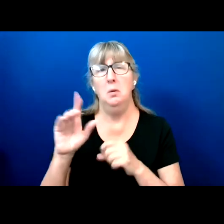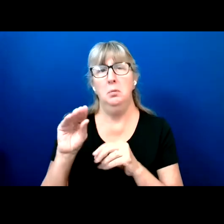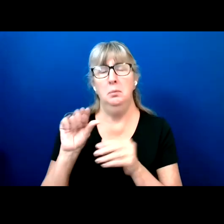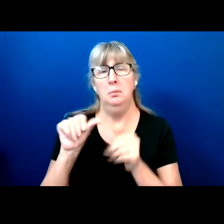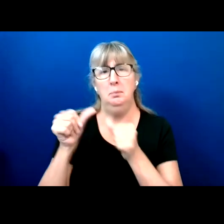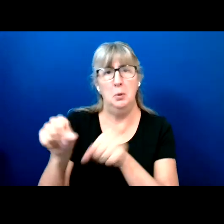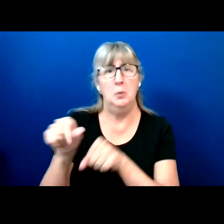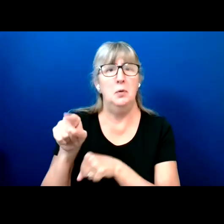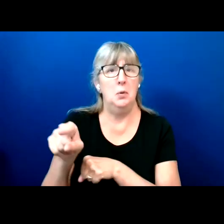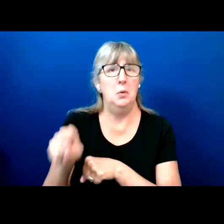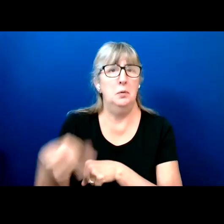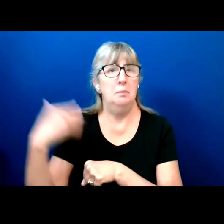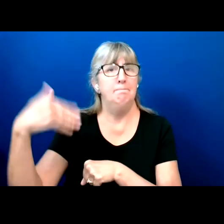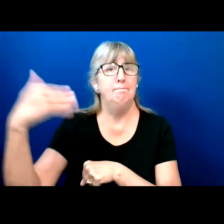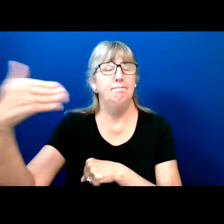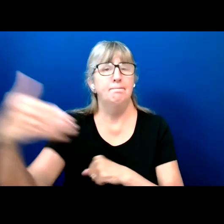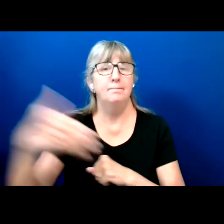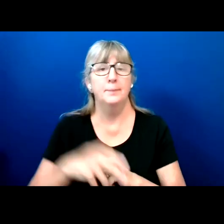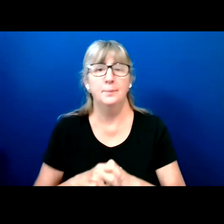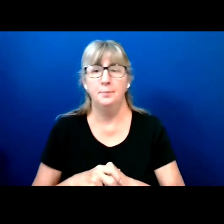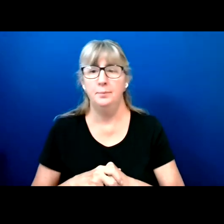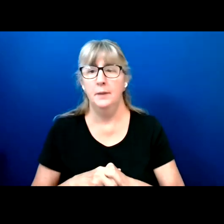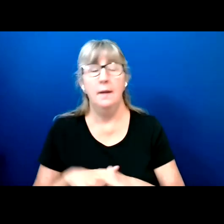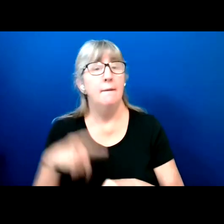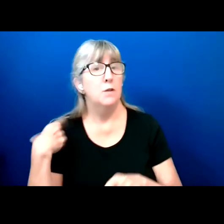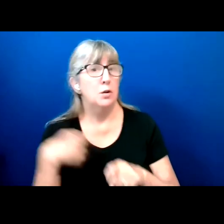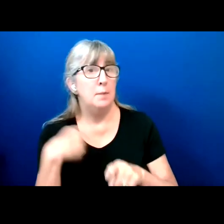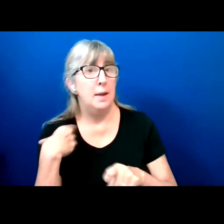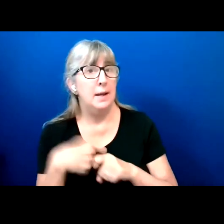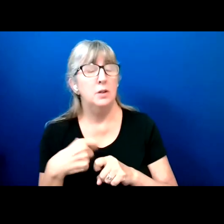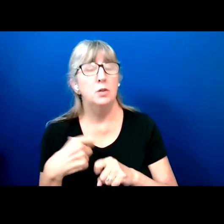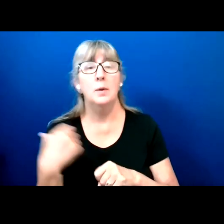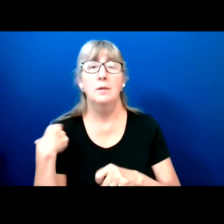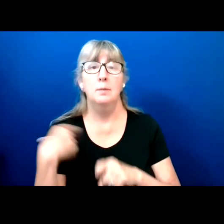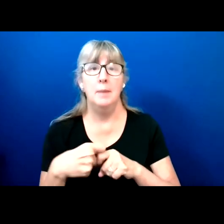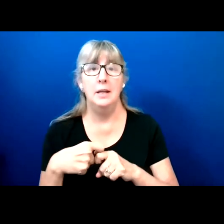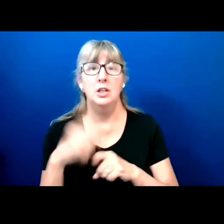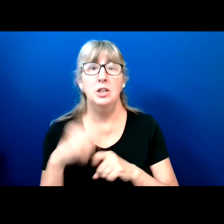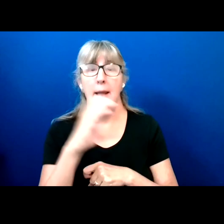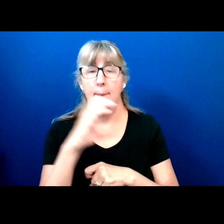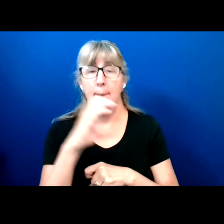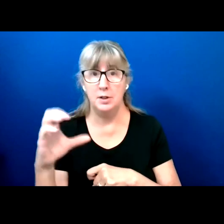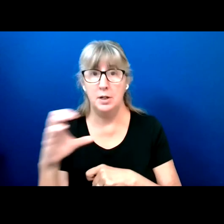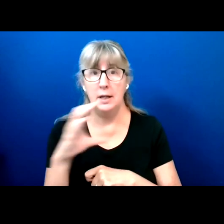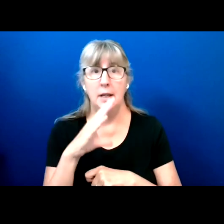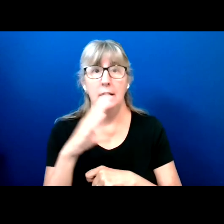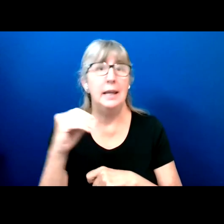For the Spanish side of things, we have the Spanish captioning and audio available.